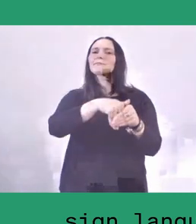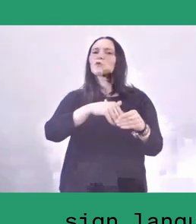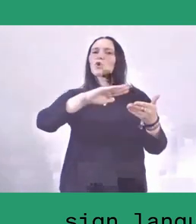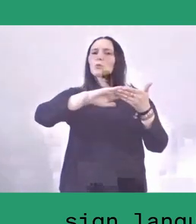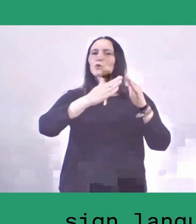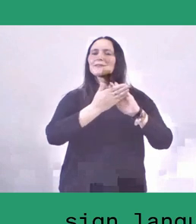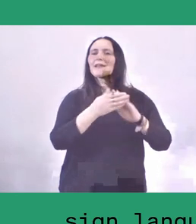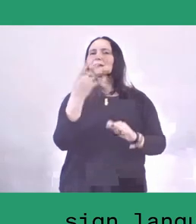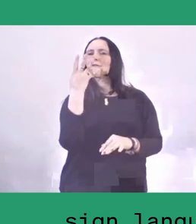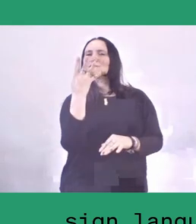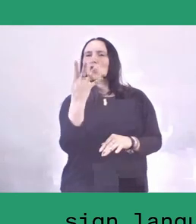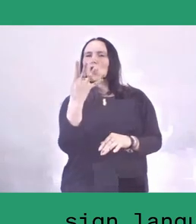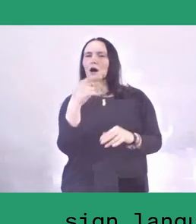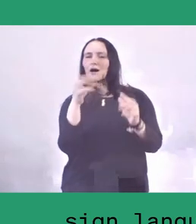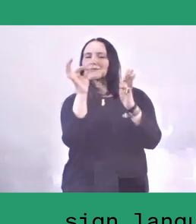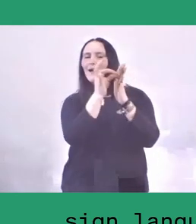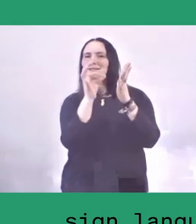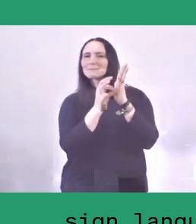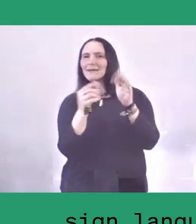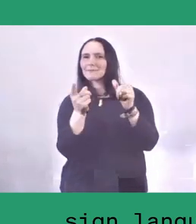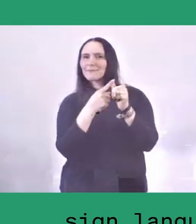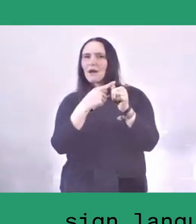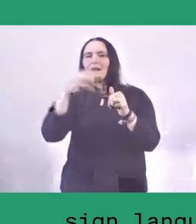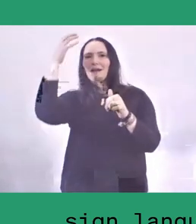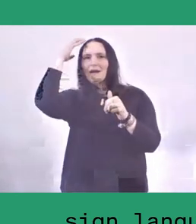The first one is the government, the second is the natural resources,